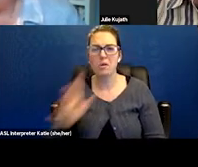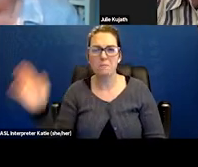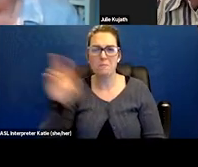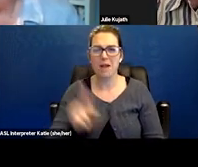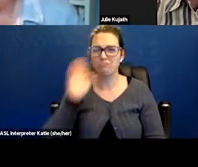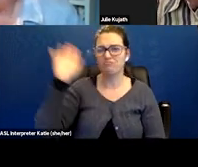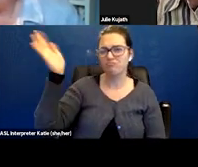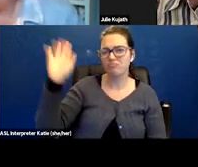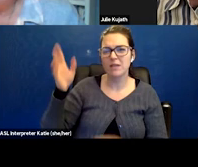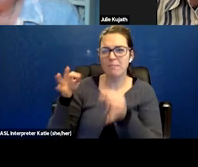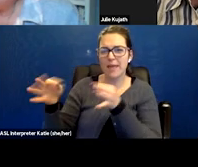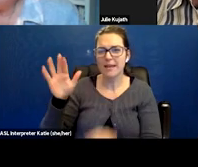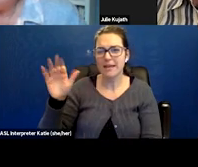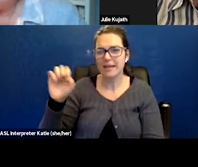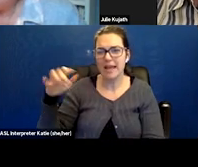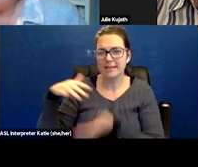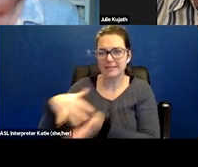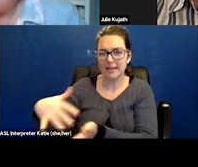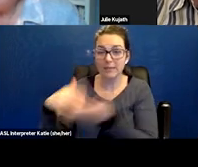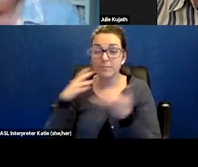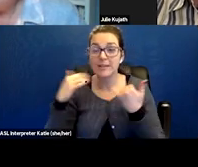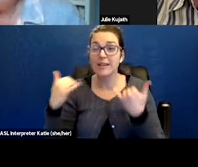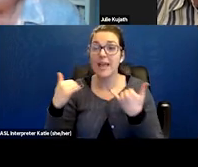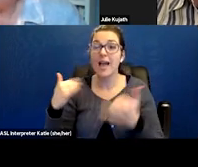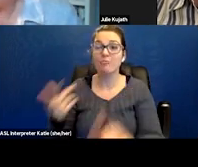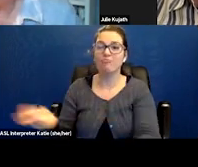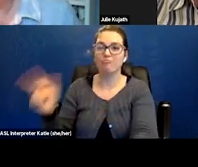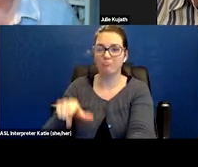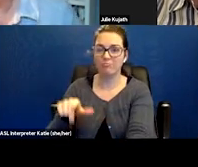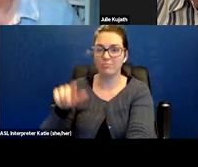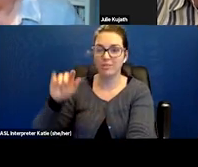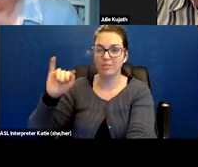with DDS in Nevada who's gonna give the DDS perspective.